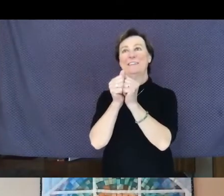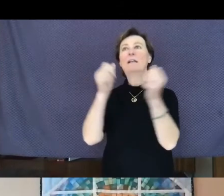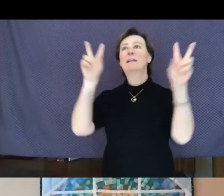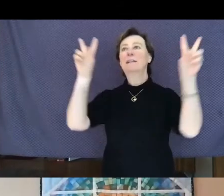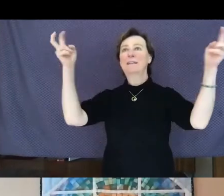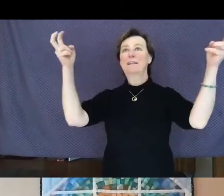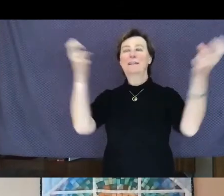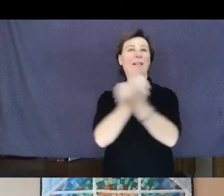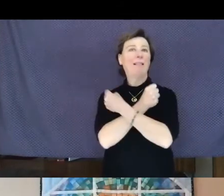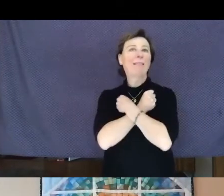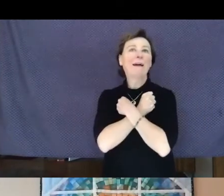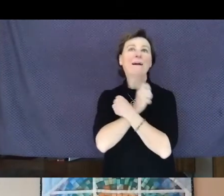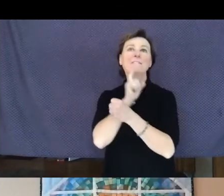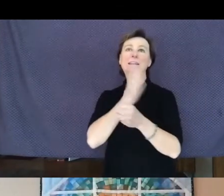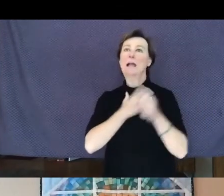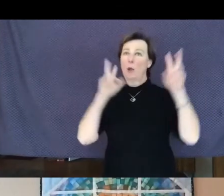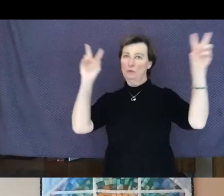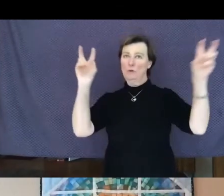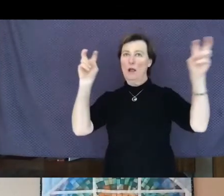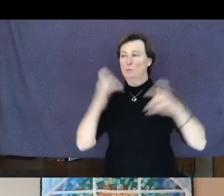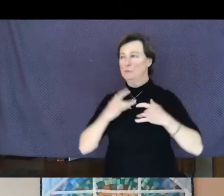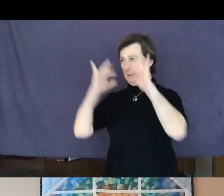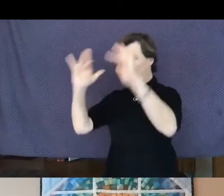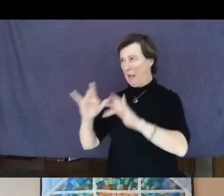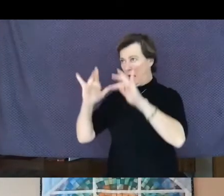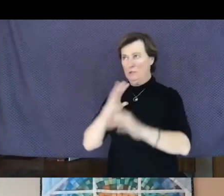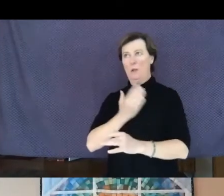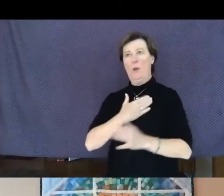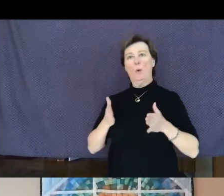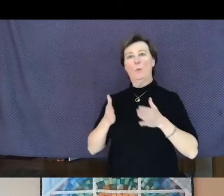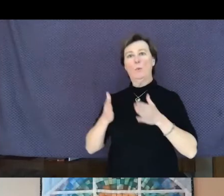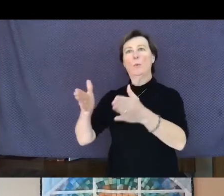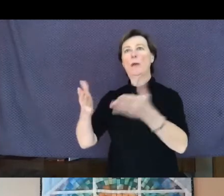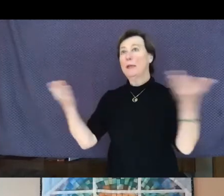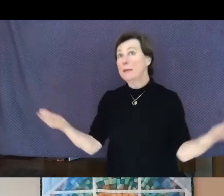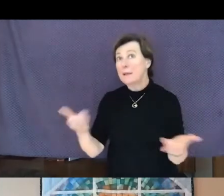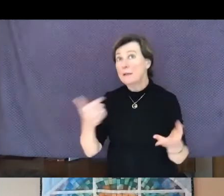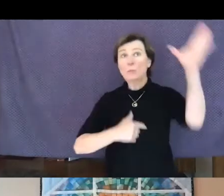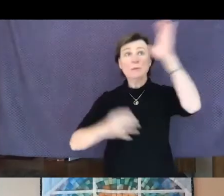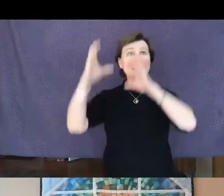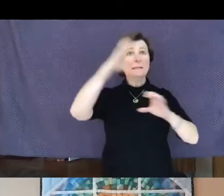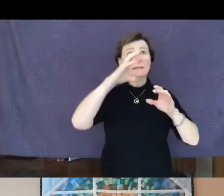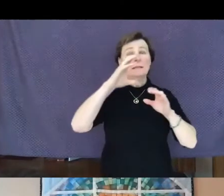Compassion is our way. Here we seek to create a joyful home